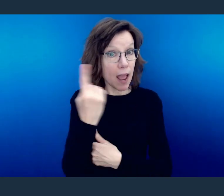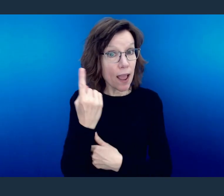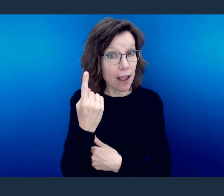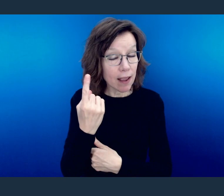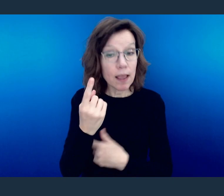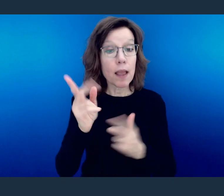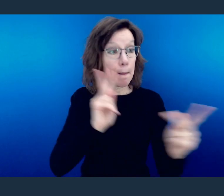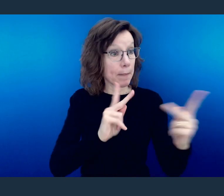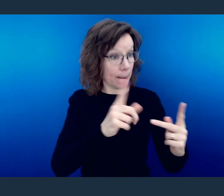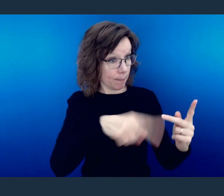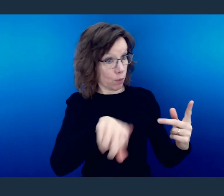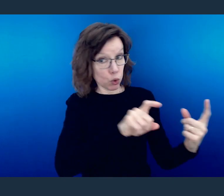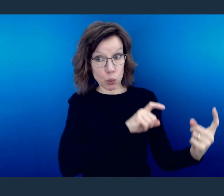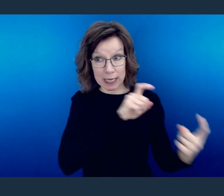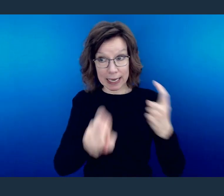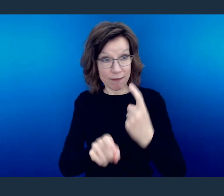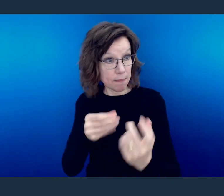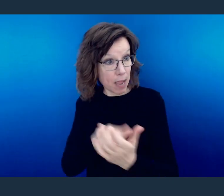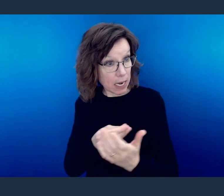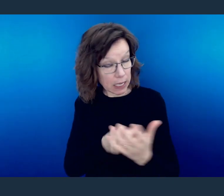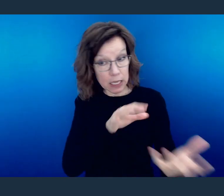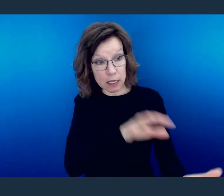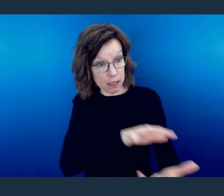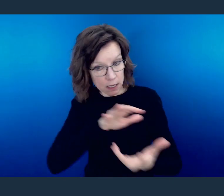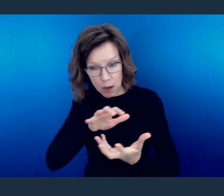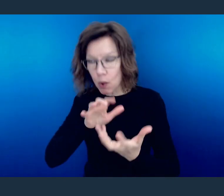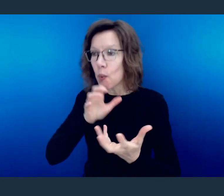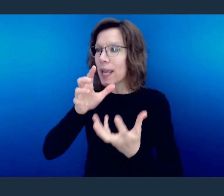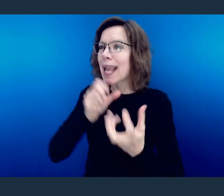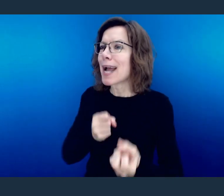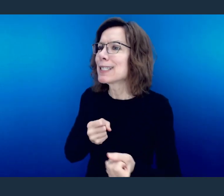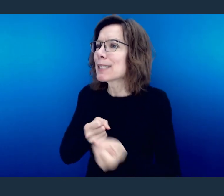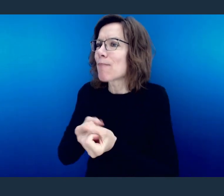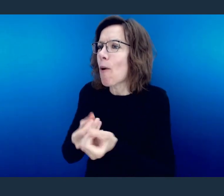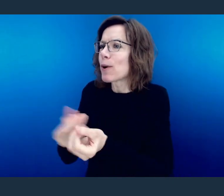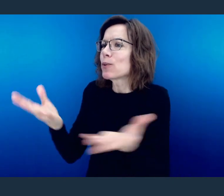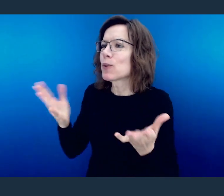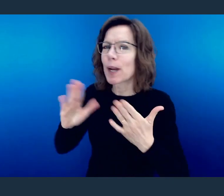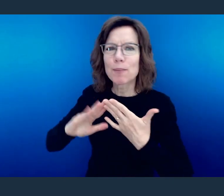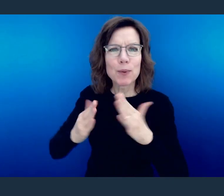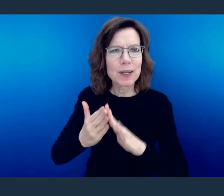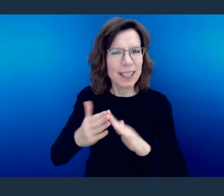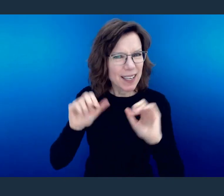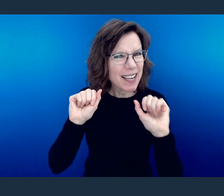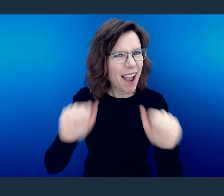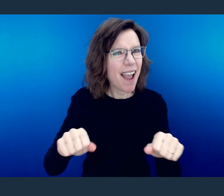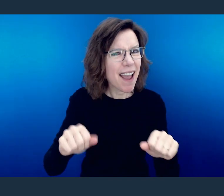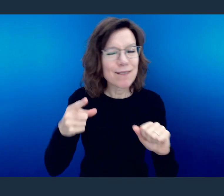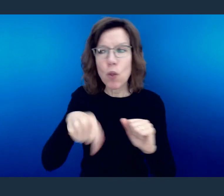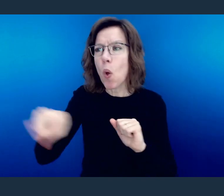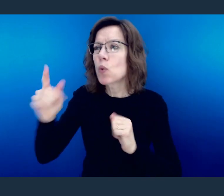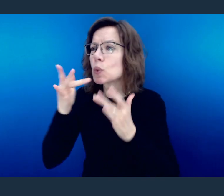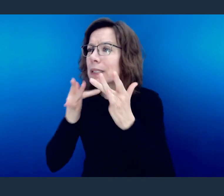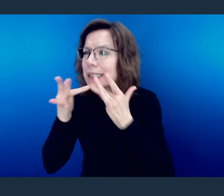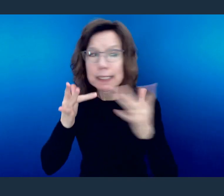The resources that come in to the church allow us to do things in the community. It allows us to do things for those who lack.